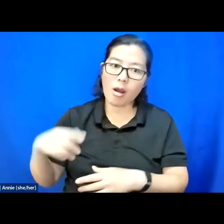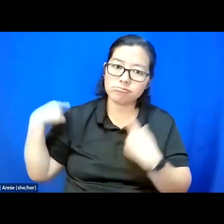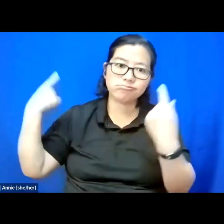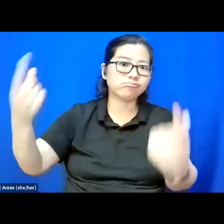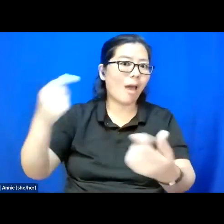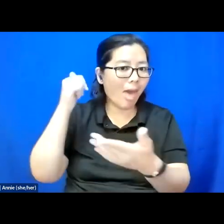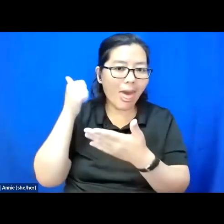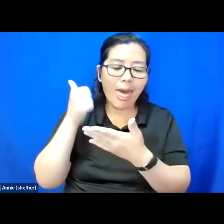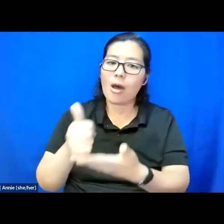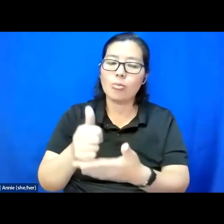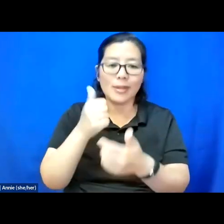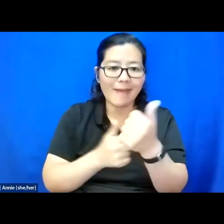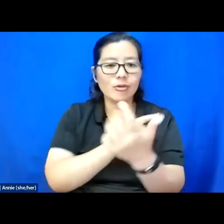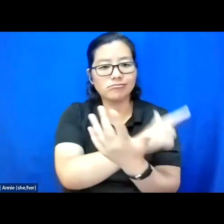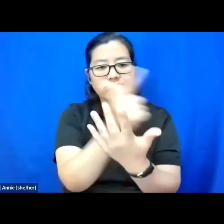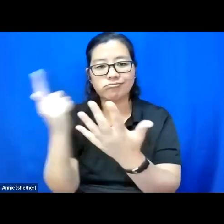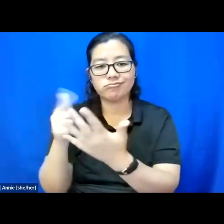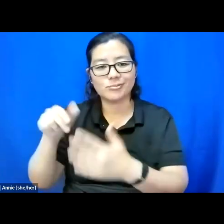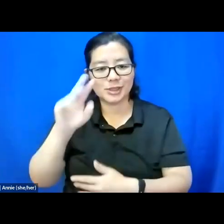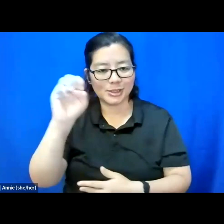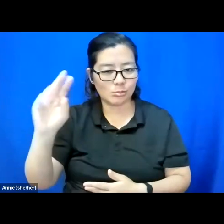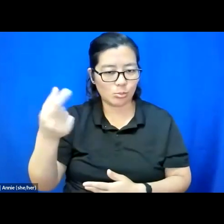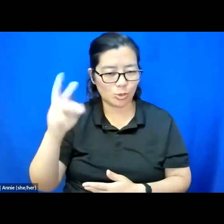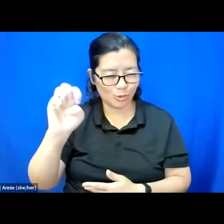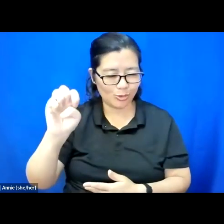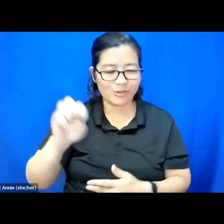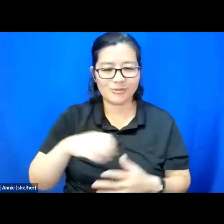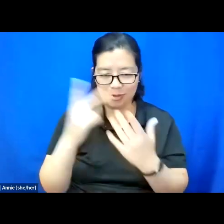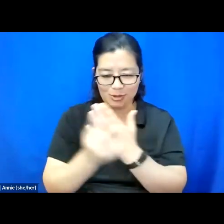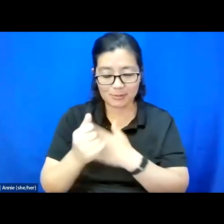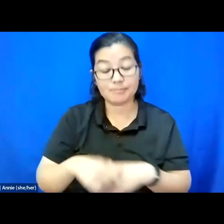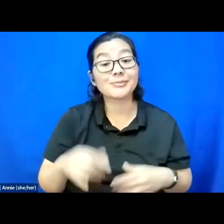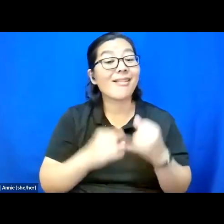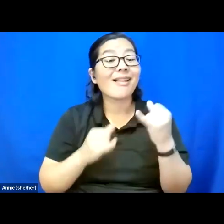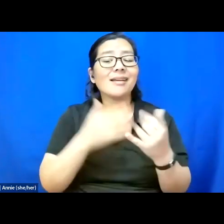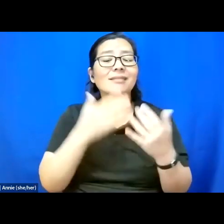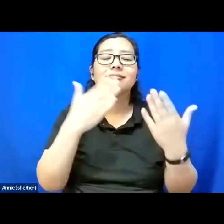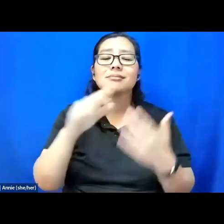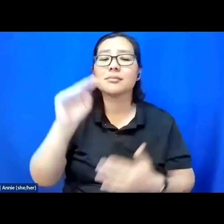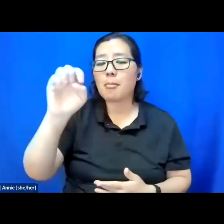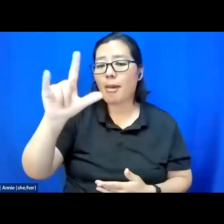Lastly, I must express my gratitude to the Mellon Foundation for their support,